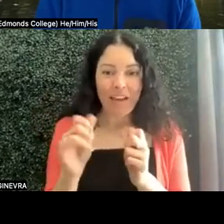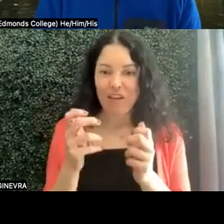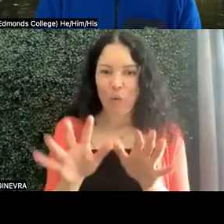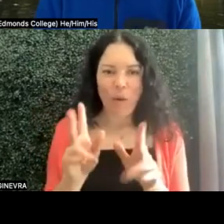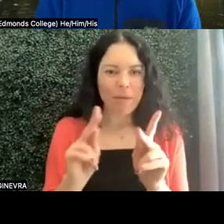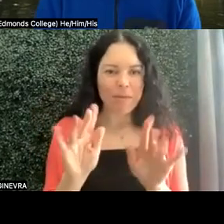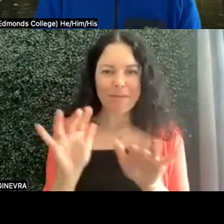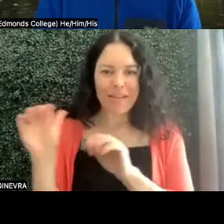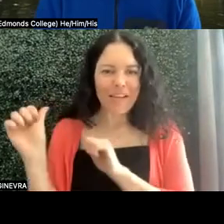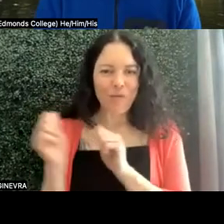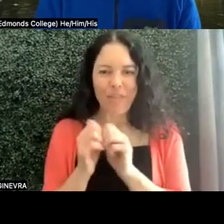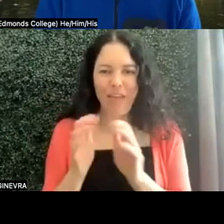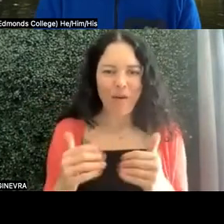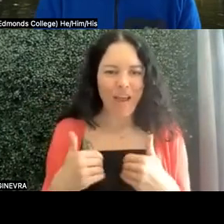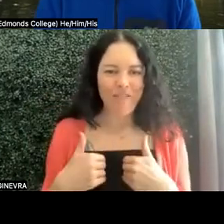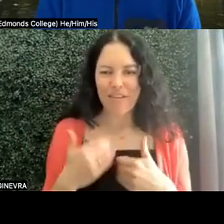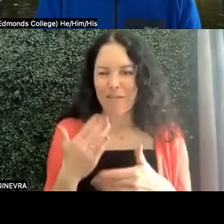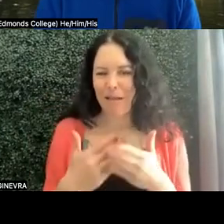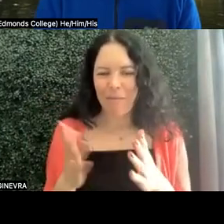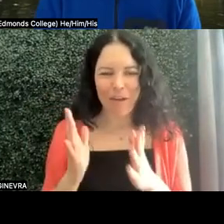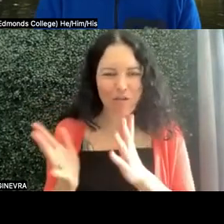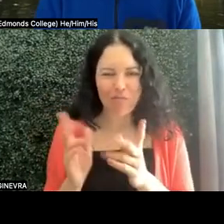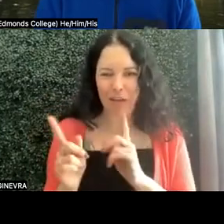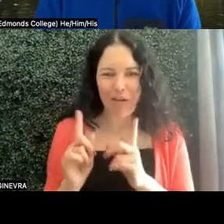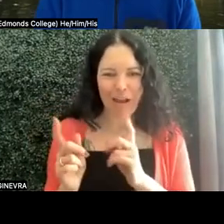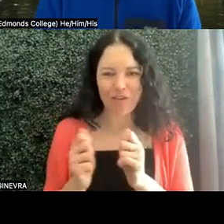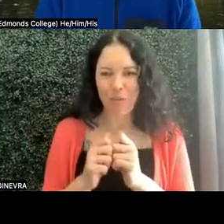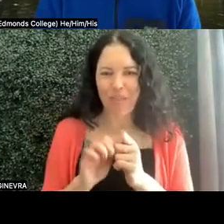without having at least some interaction with their questions.